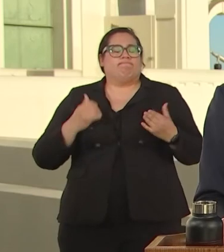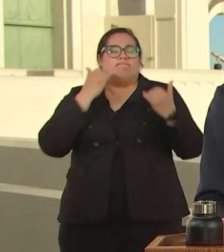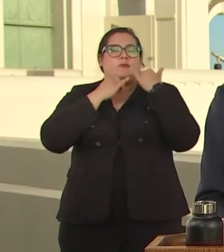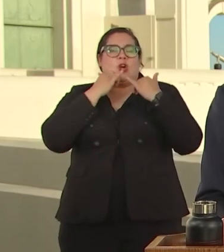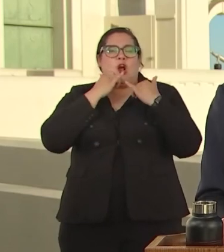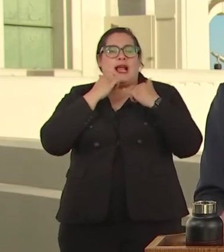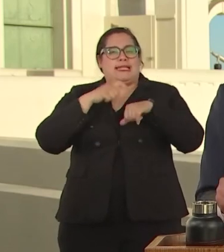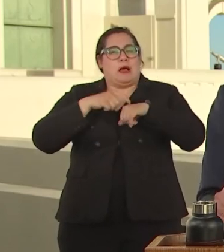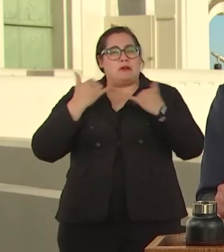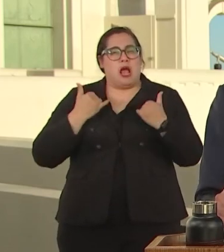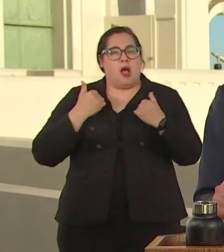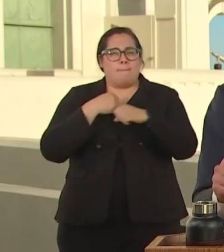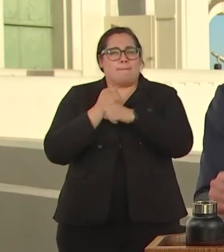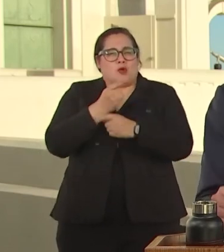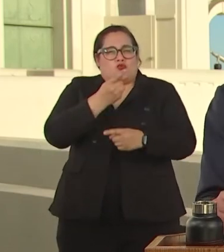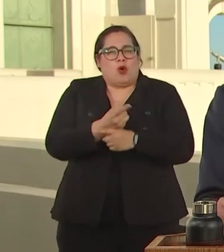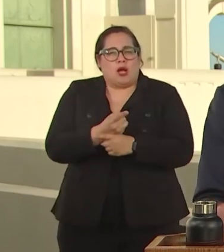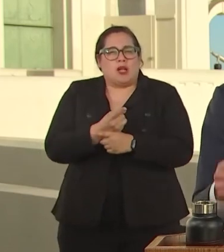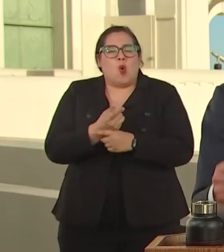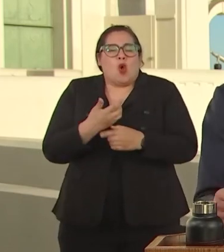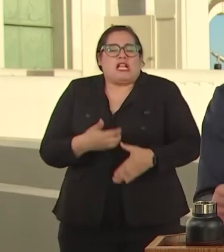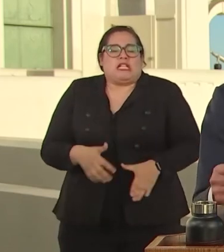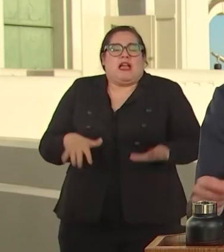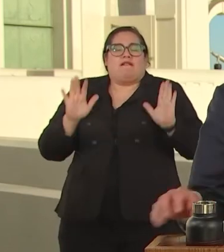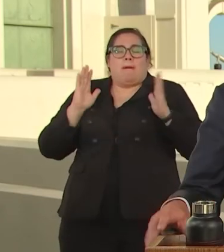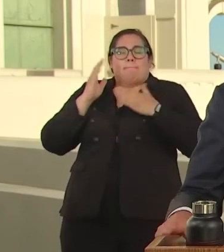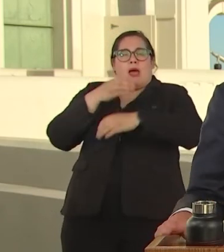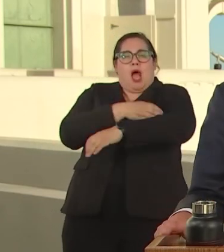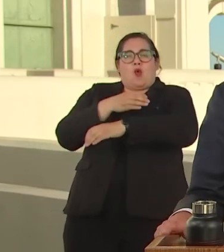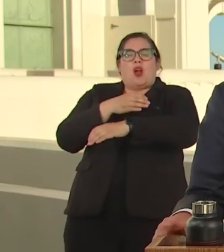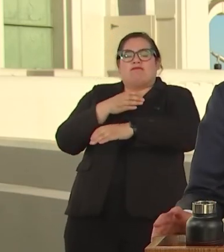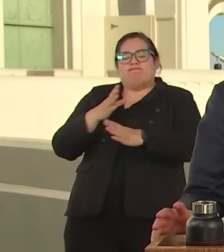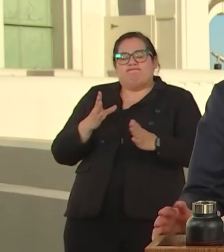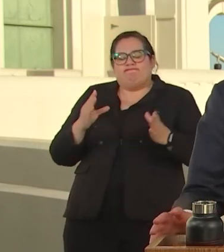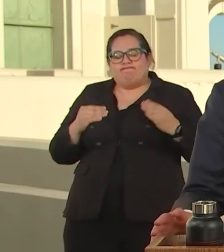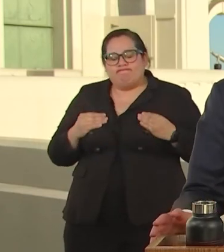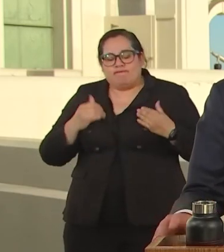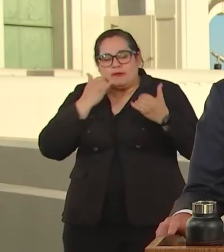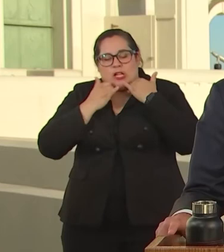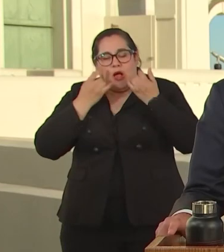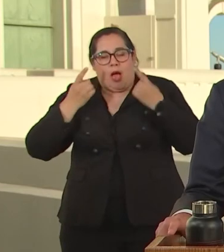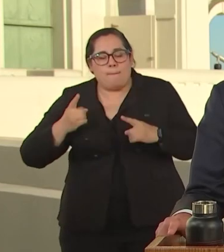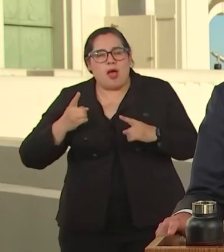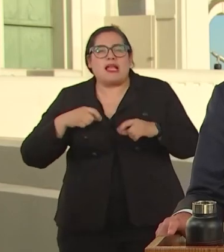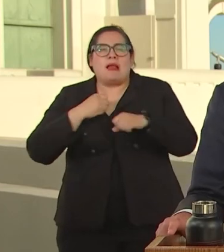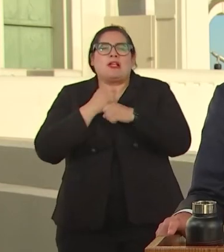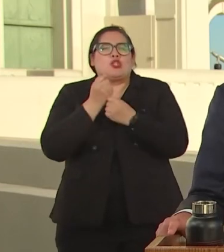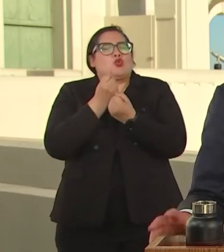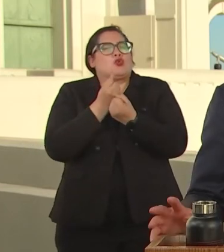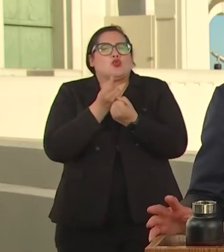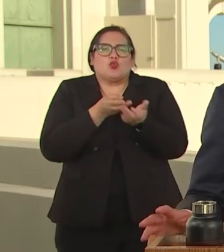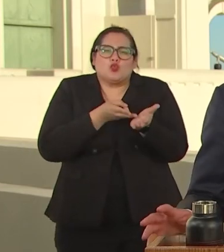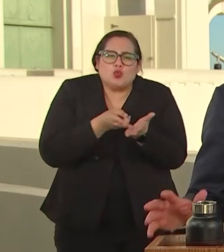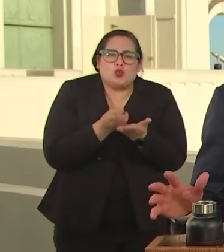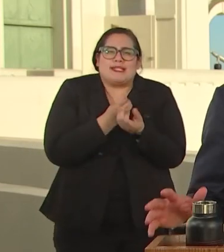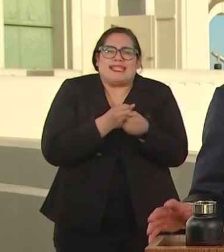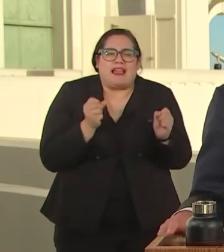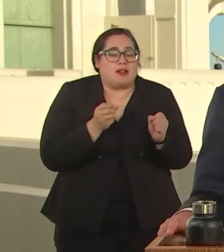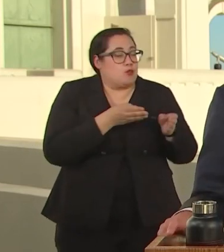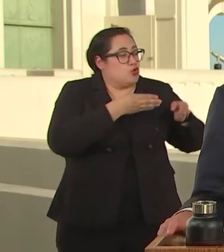ADMITTING SOME ERRORS WE CAN FOSTER GENUINE SAFETY.